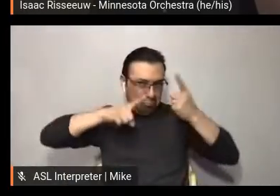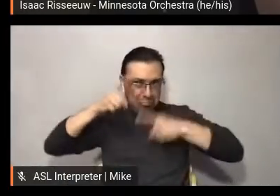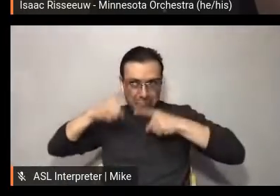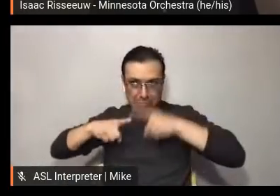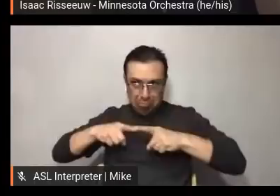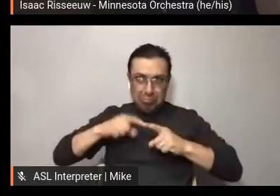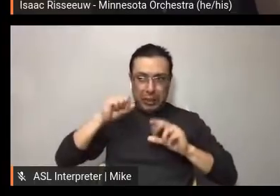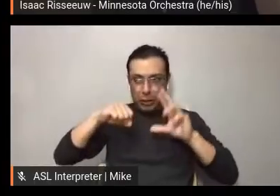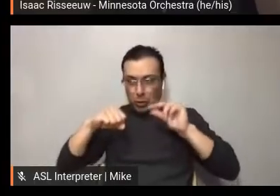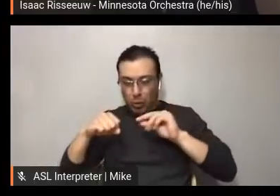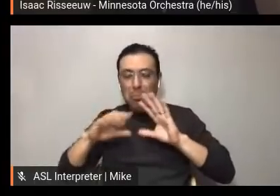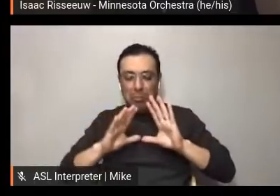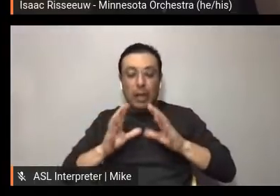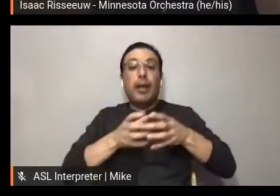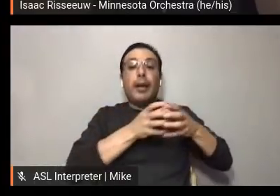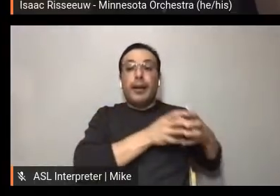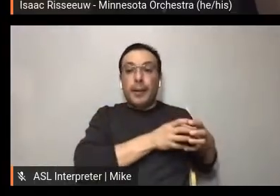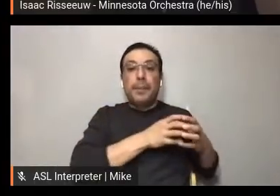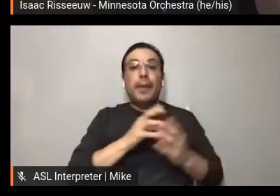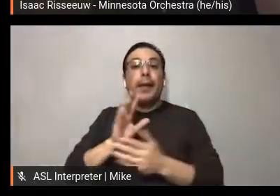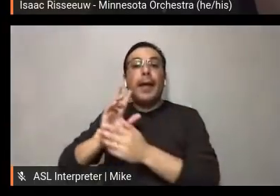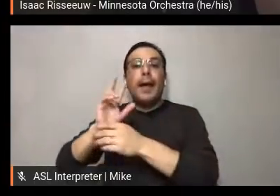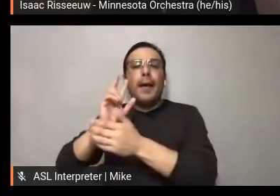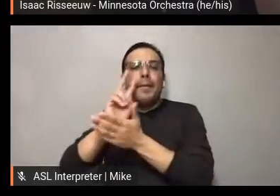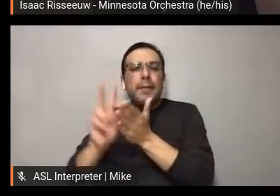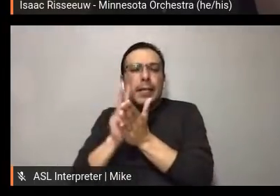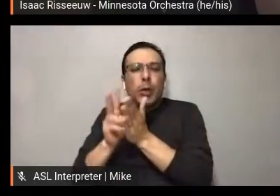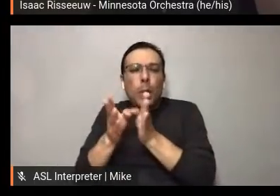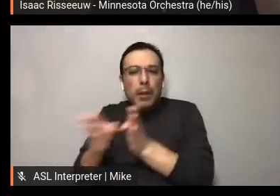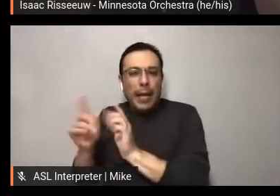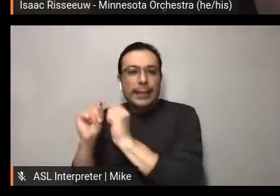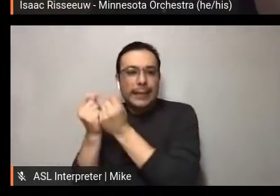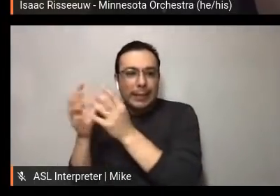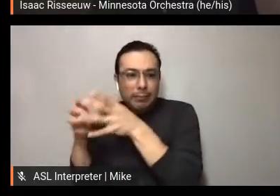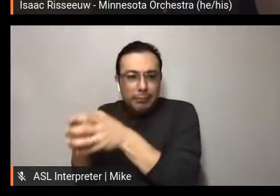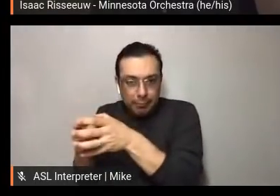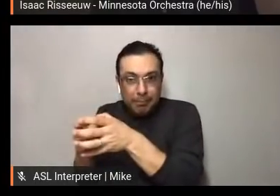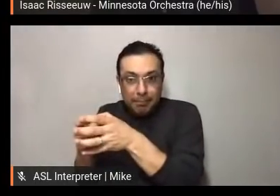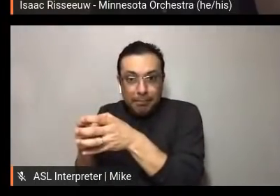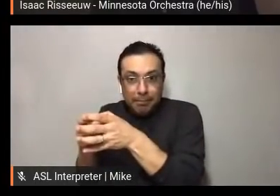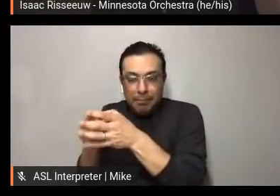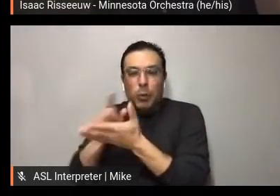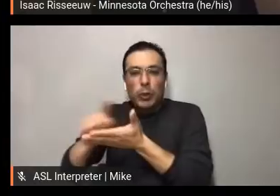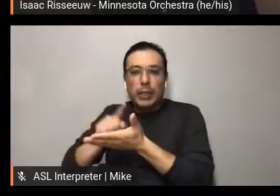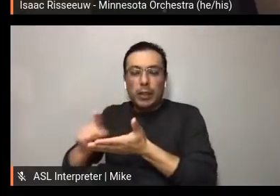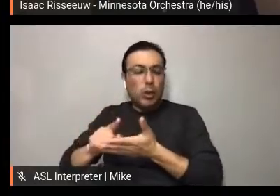And we also have the video planning team that gets together every couple weeks. So I feel like we had the mechanism in place?